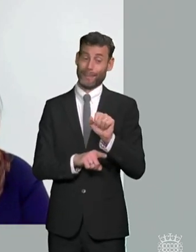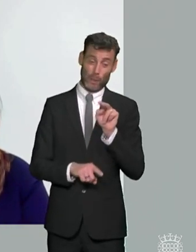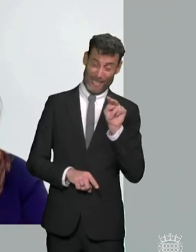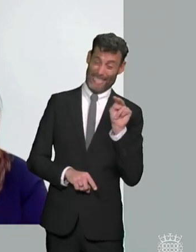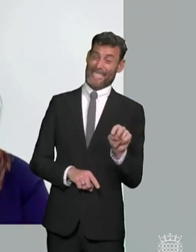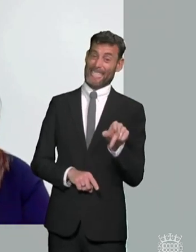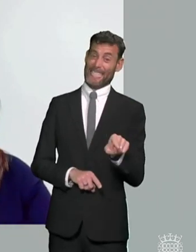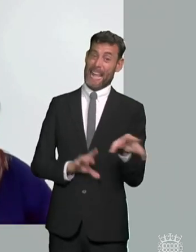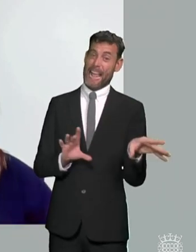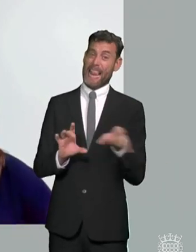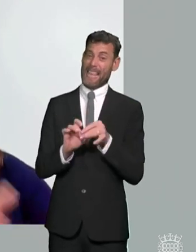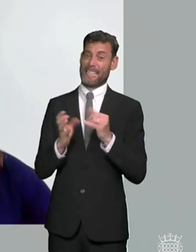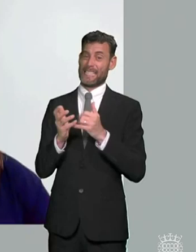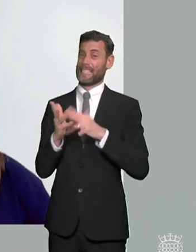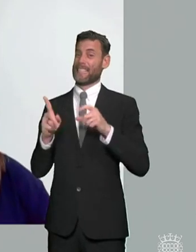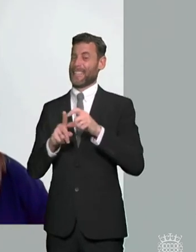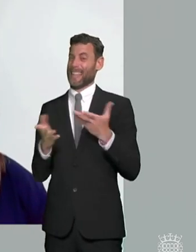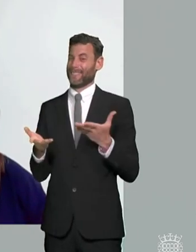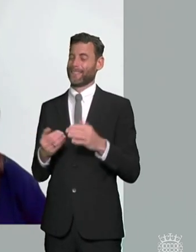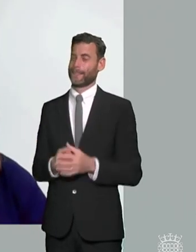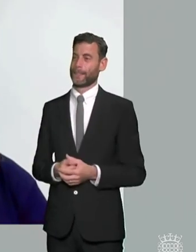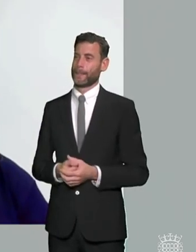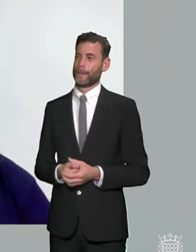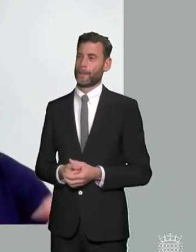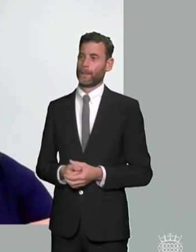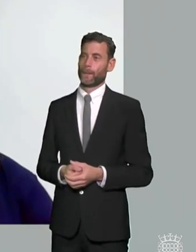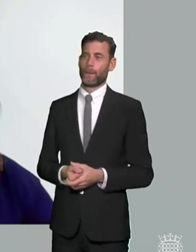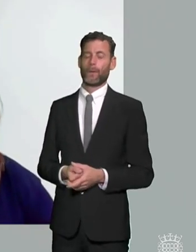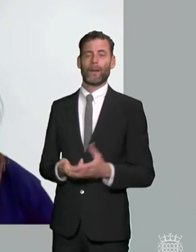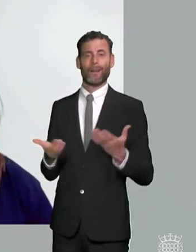so you know we we've seen within the last few months consultations around school attendance